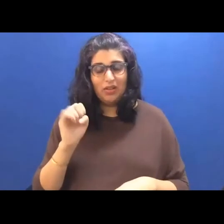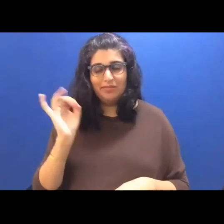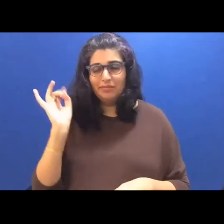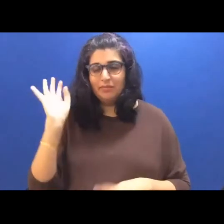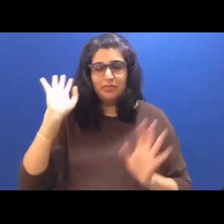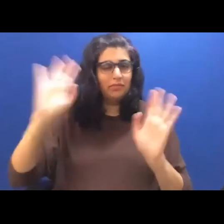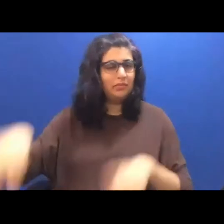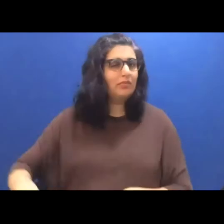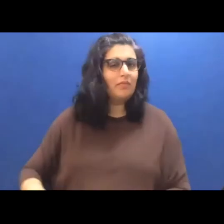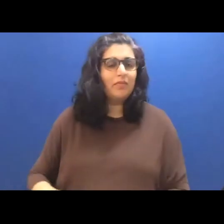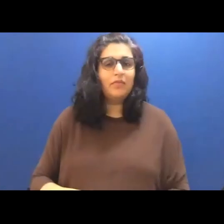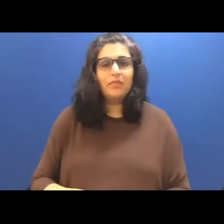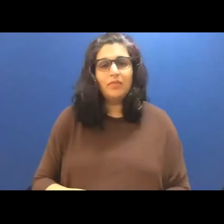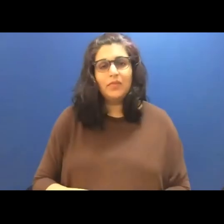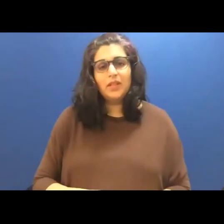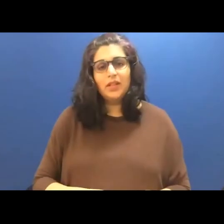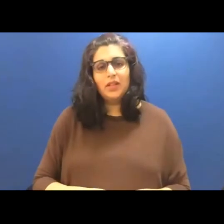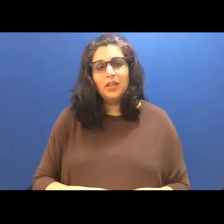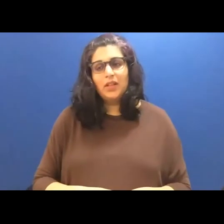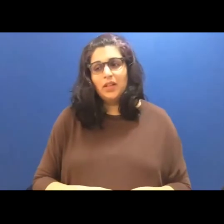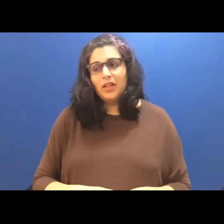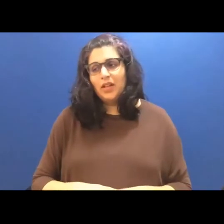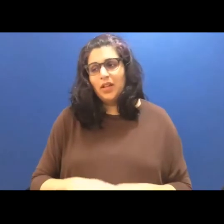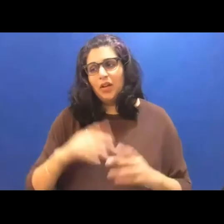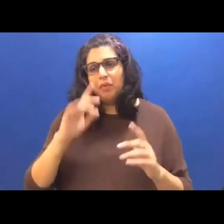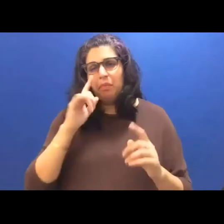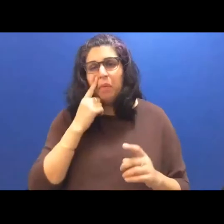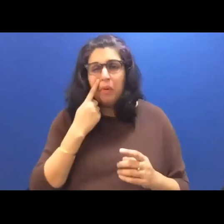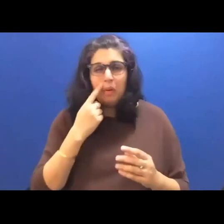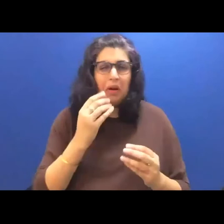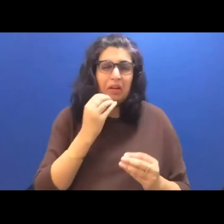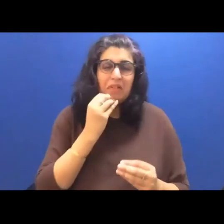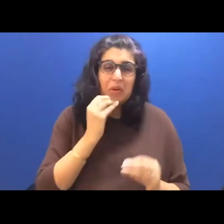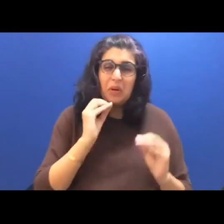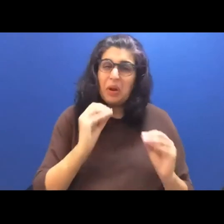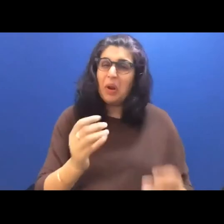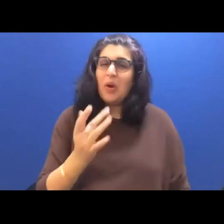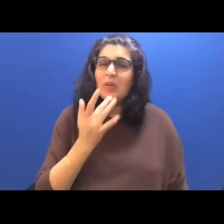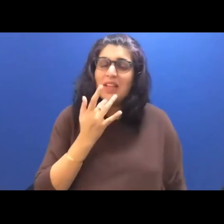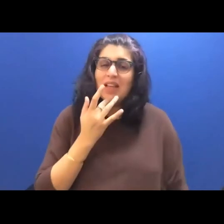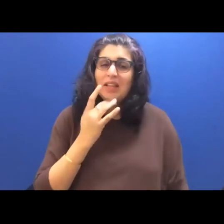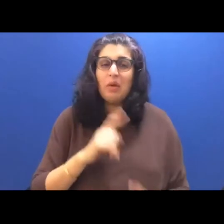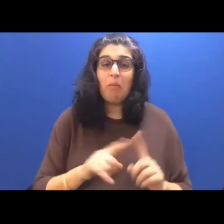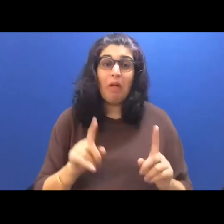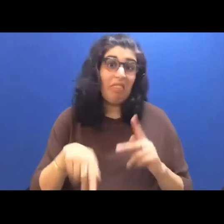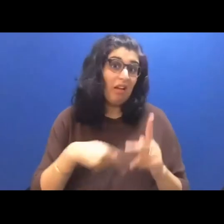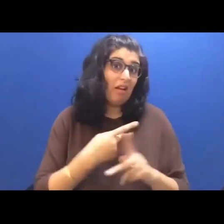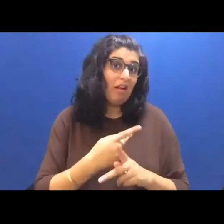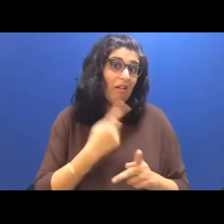have called for less attention. But still, that kind always came from kids at school